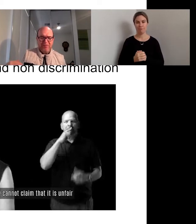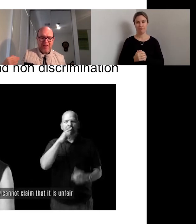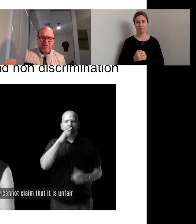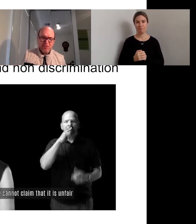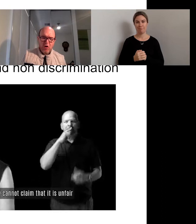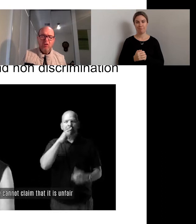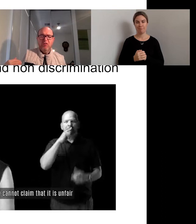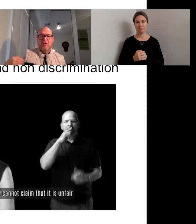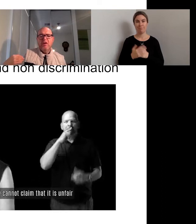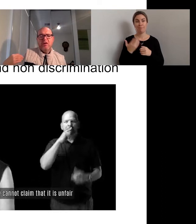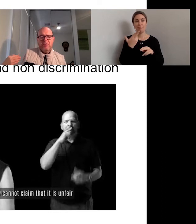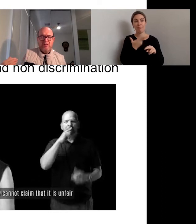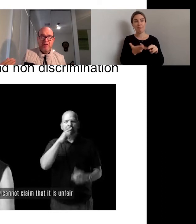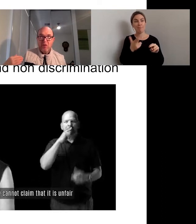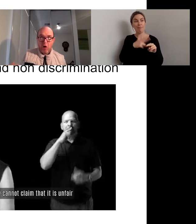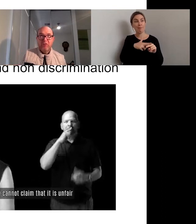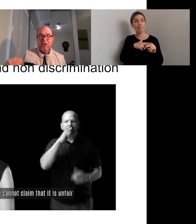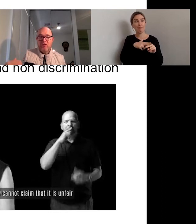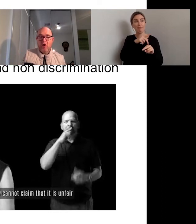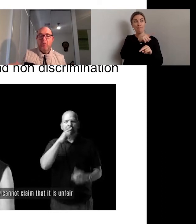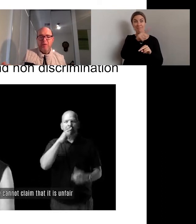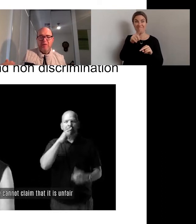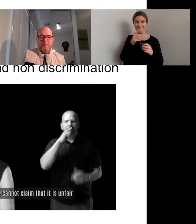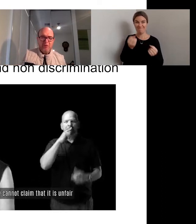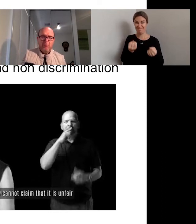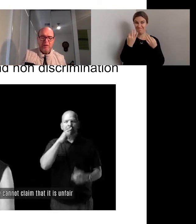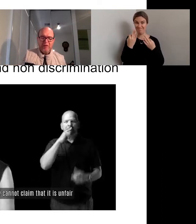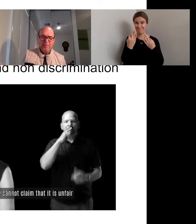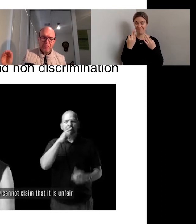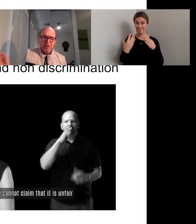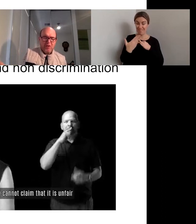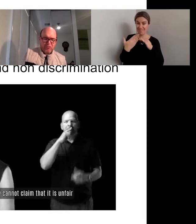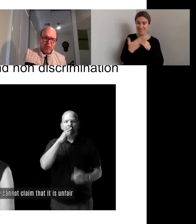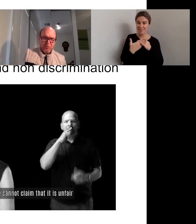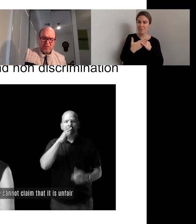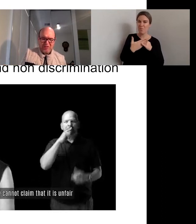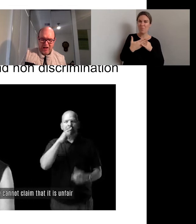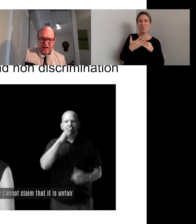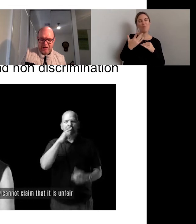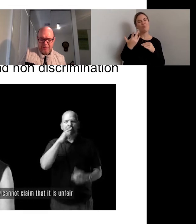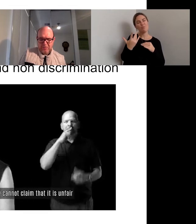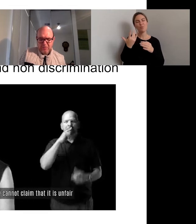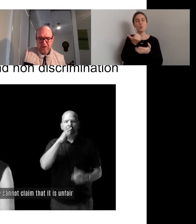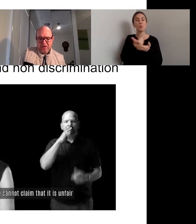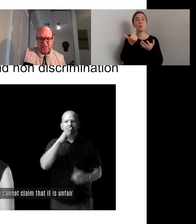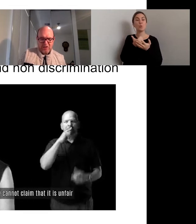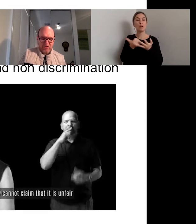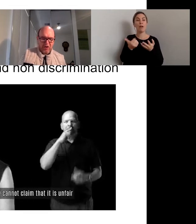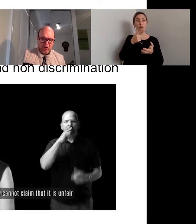they're not, they're often not being built in from the start.